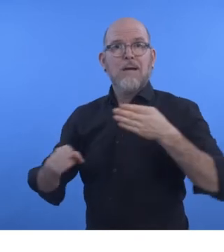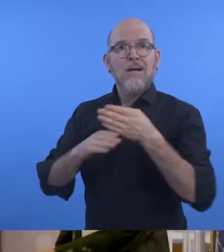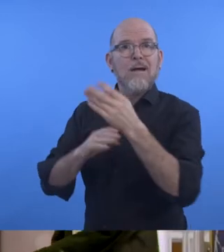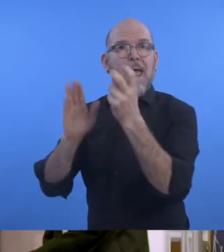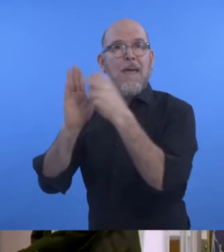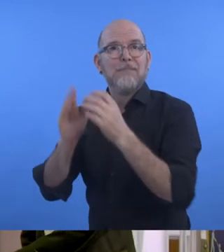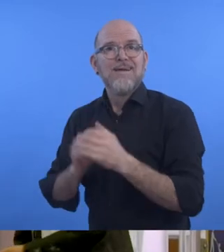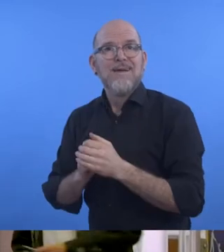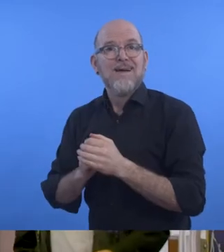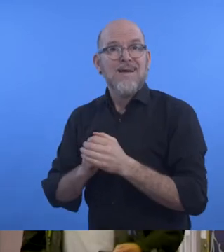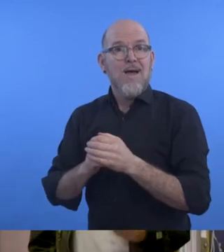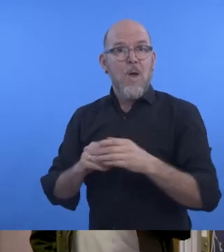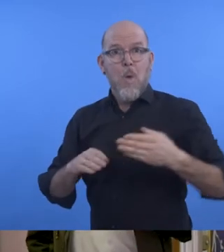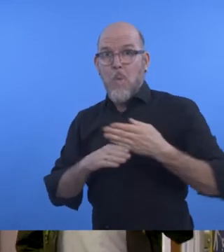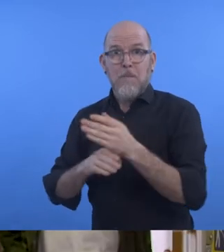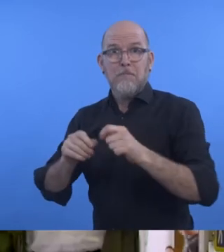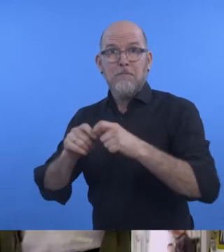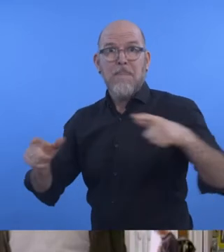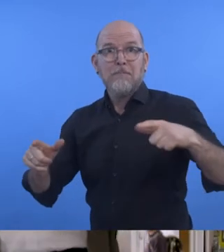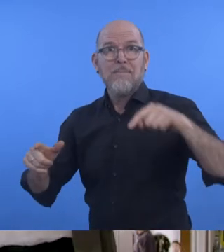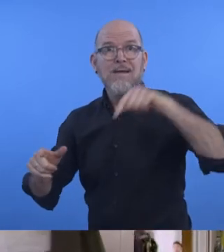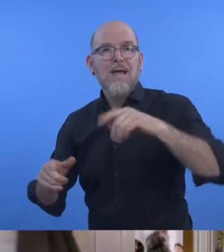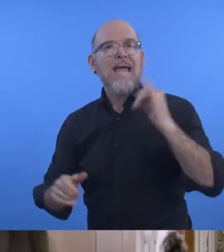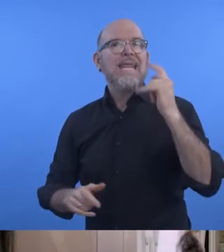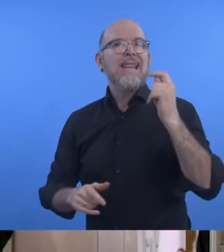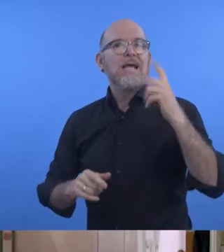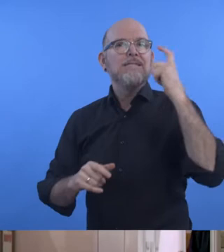Waymap, an IT-start-up company from the United Kingdom,